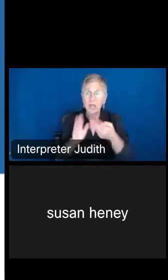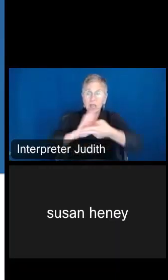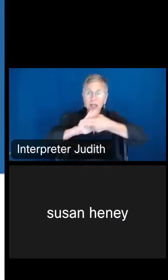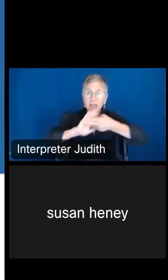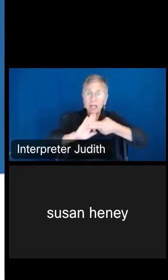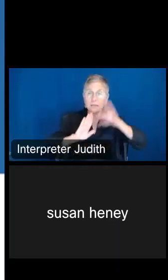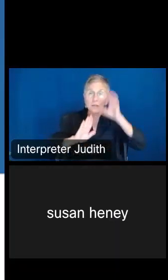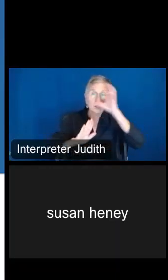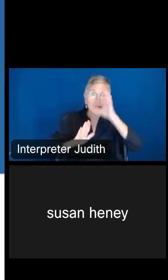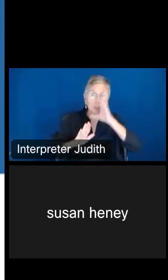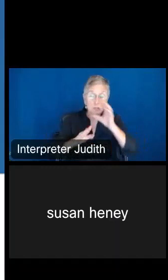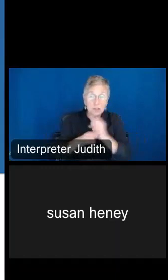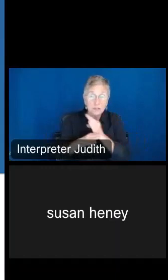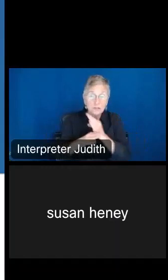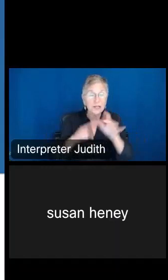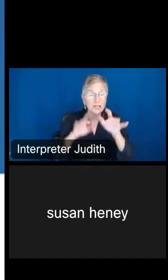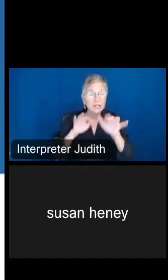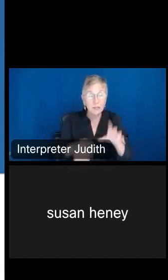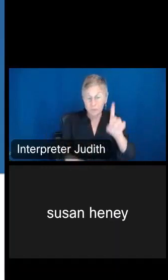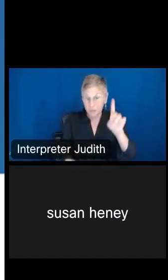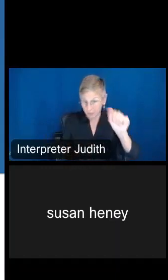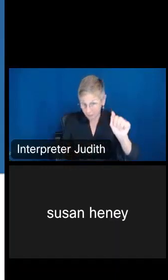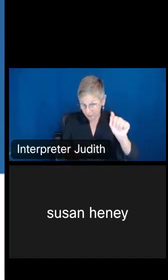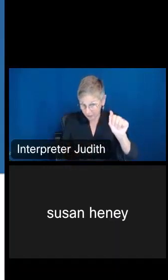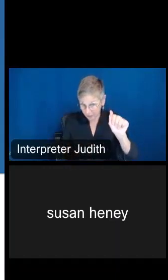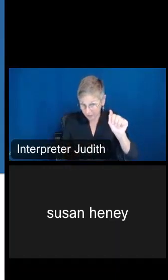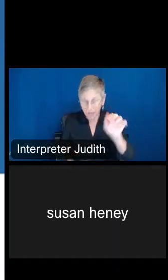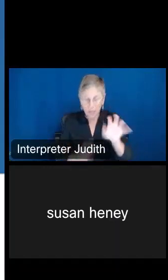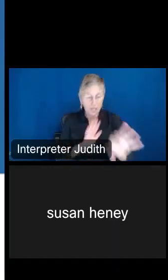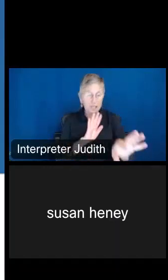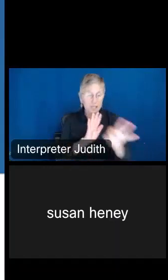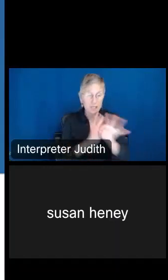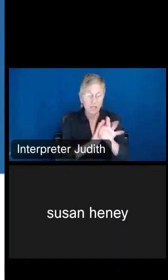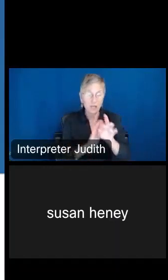you're going to type in disability, and you're going to select that recode with those two